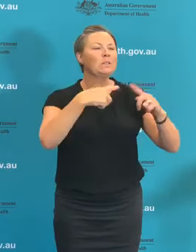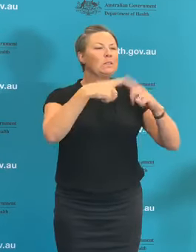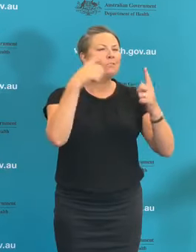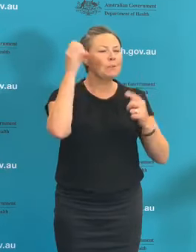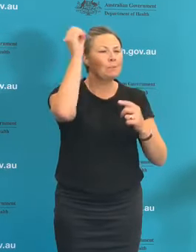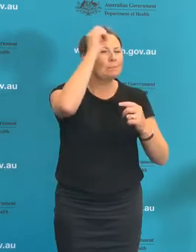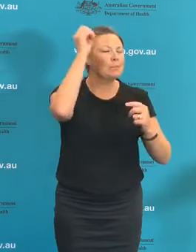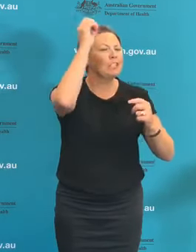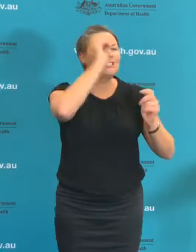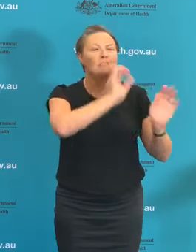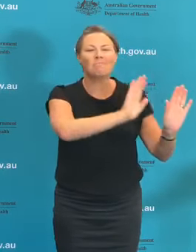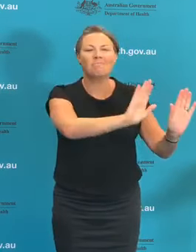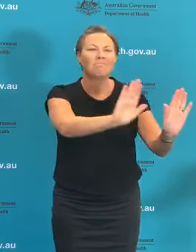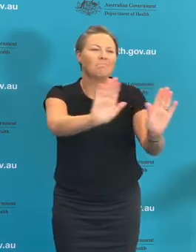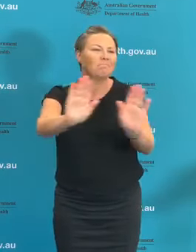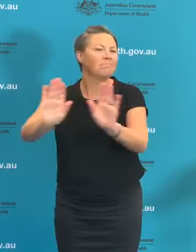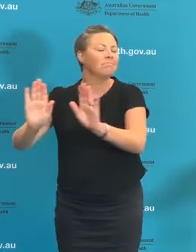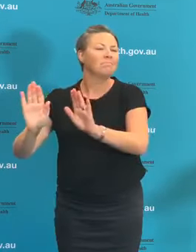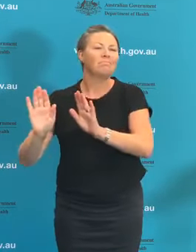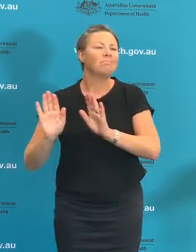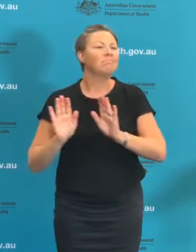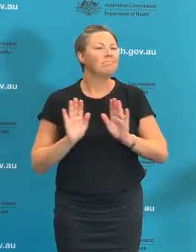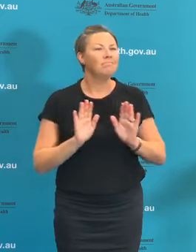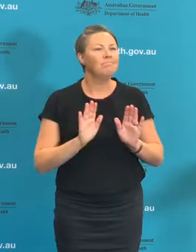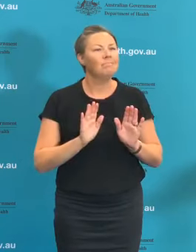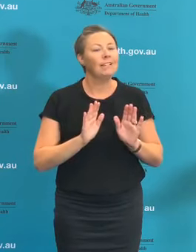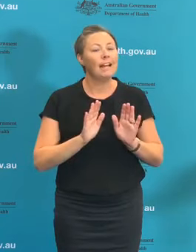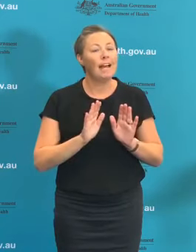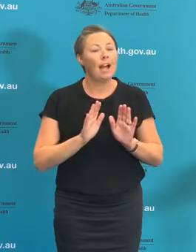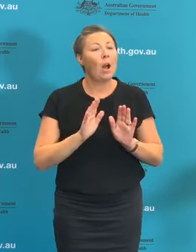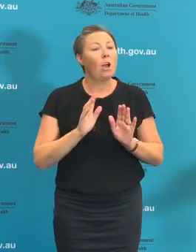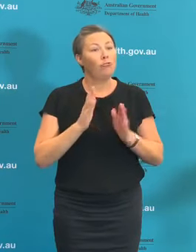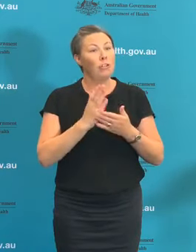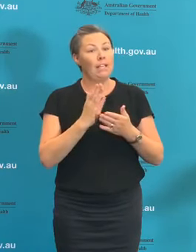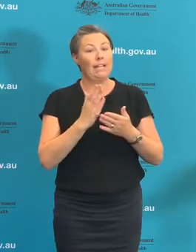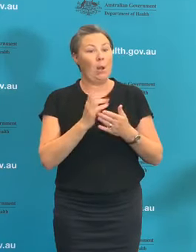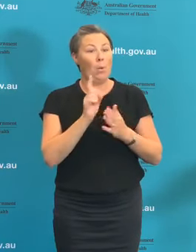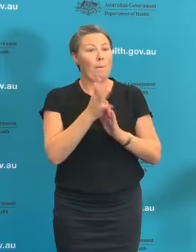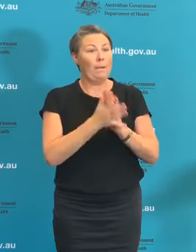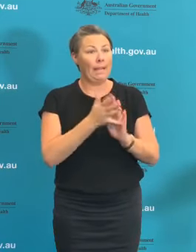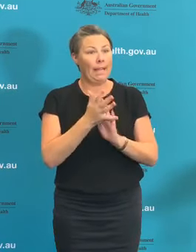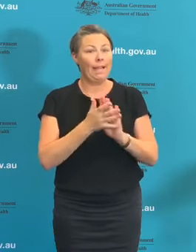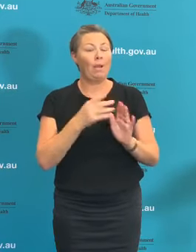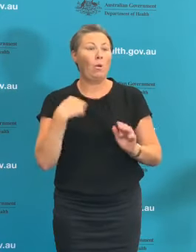reflects the deep concern that everybody has about this pandemic and